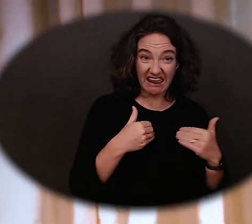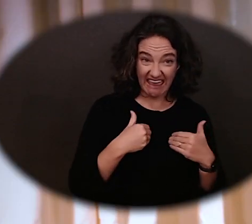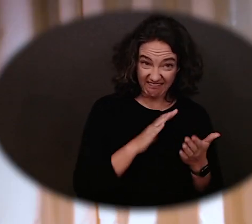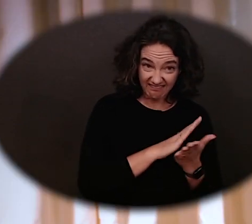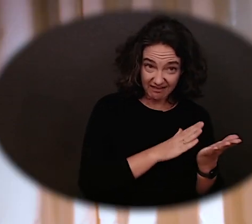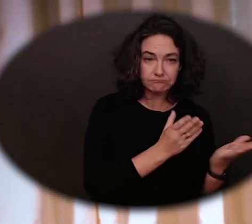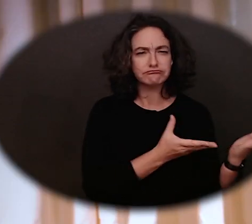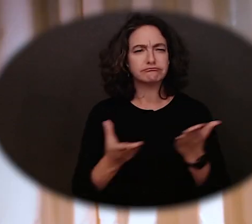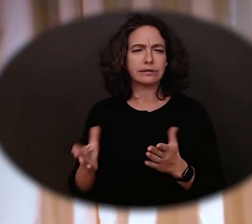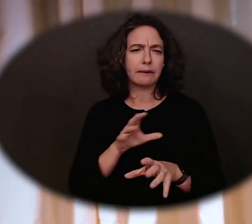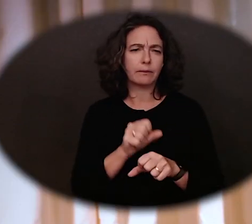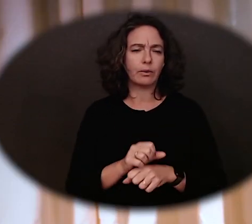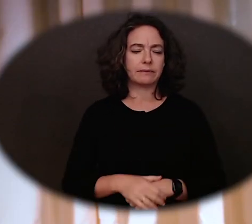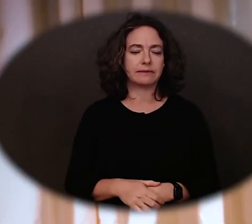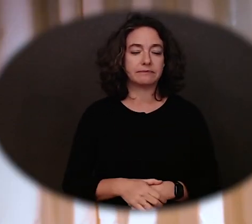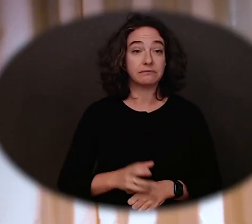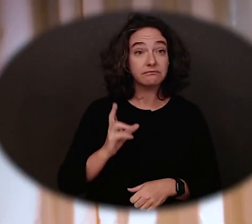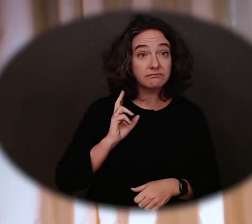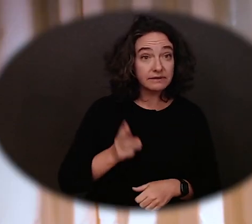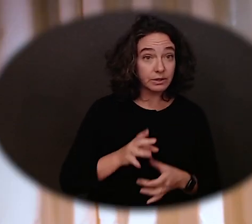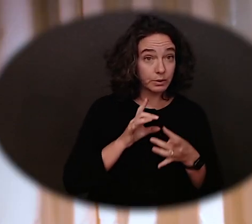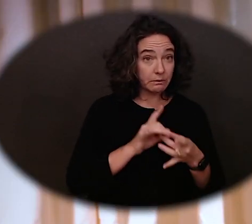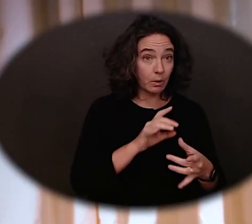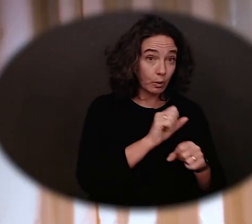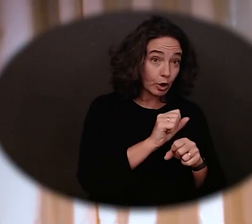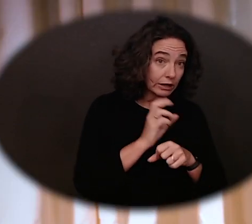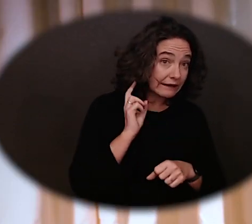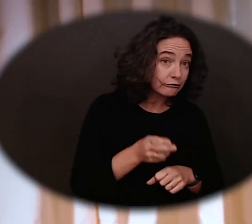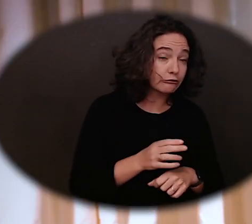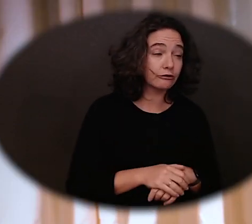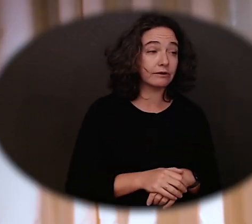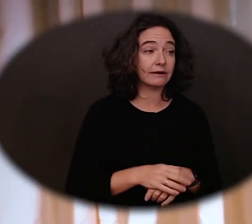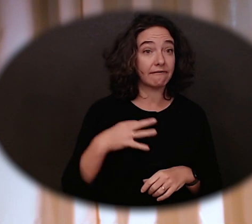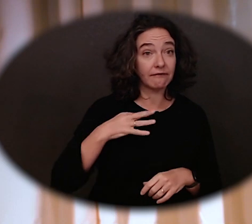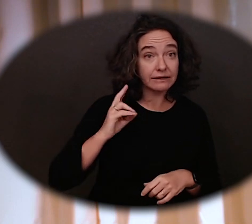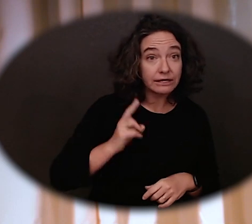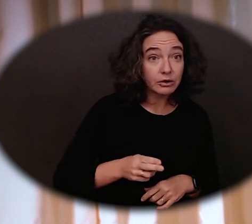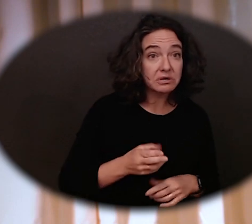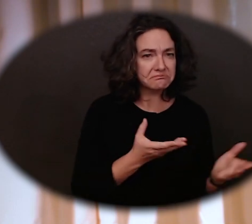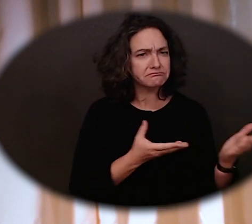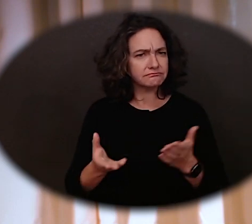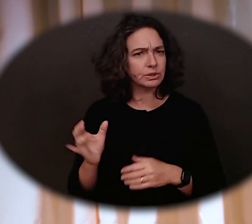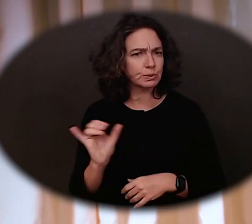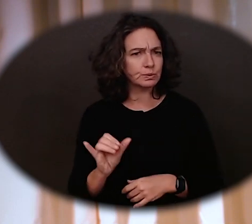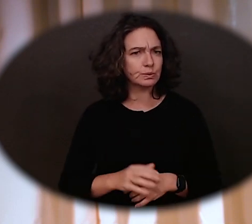Information about your volunteer or work history is also helpful. Those things will help you and your DVR partner determine